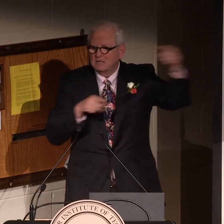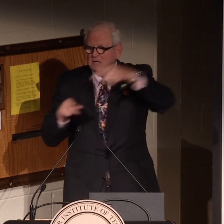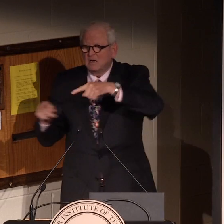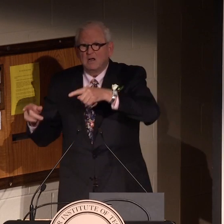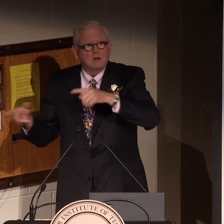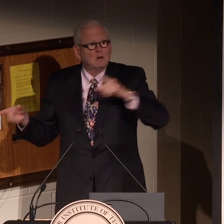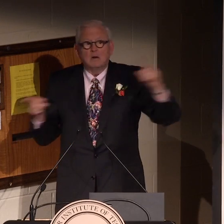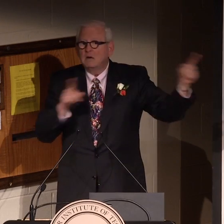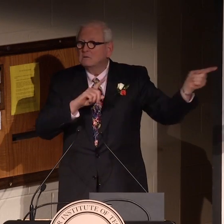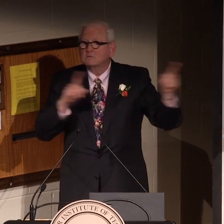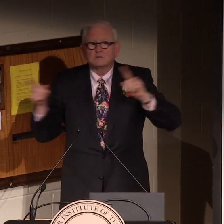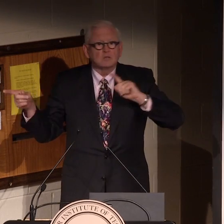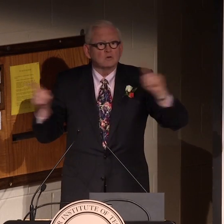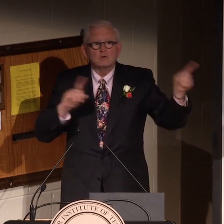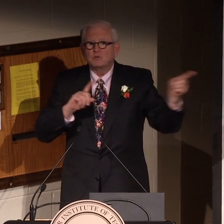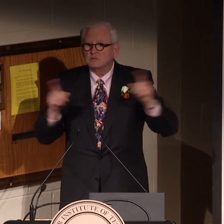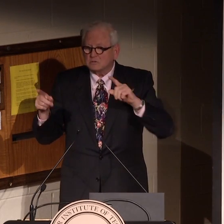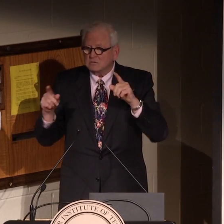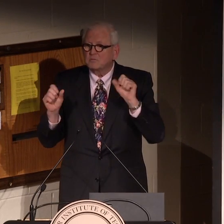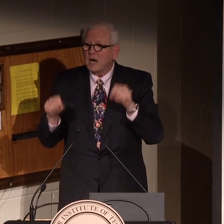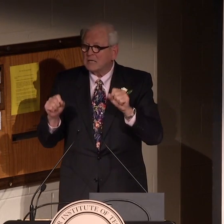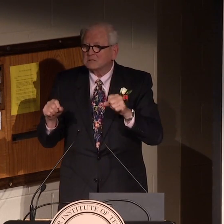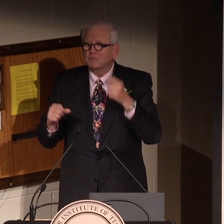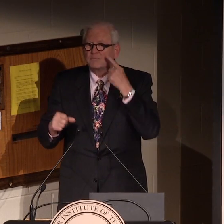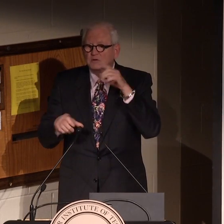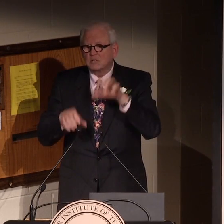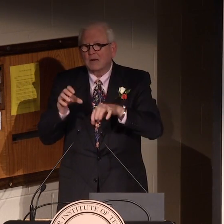the person who originated the -- that sent -- the signal sent.